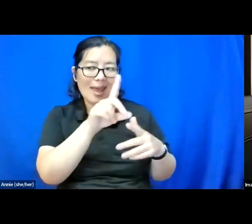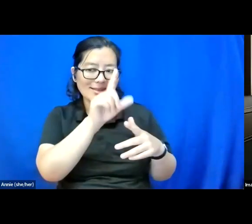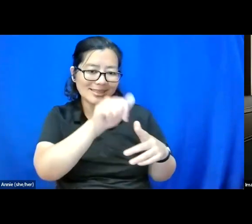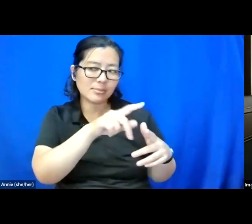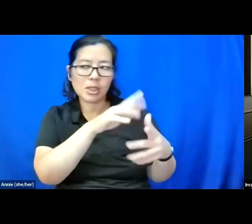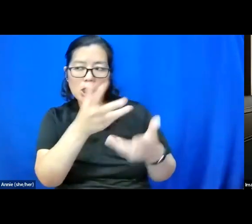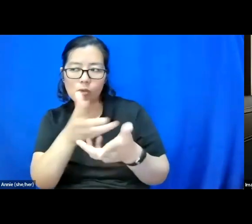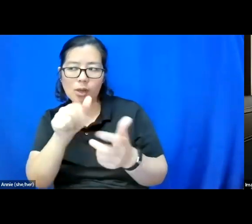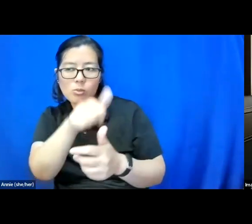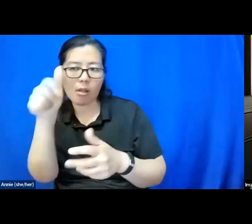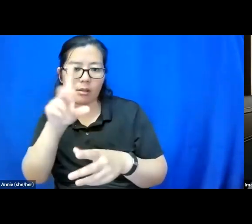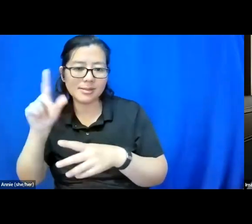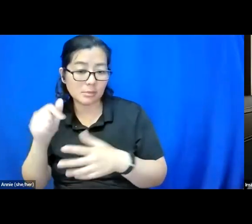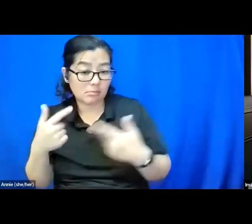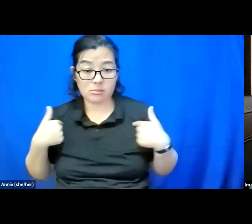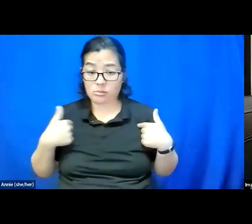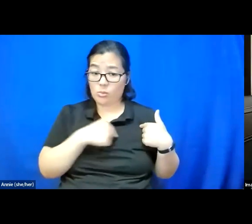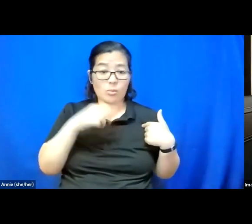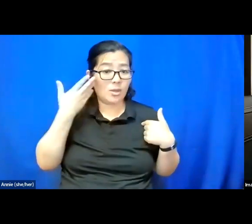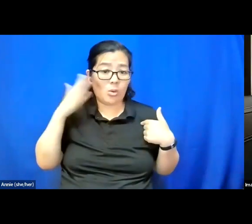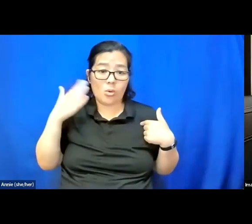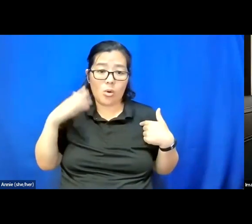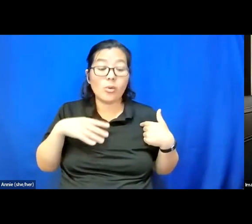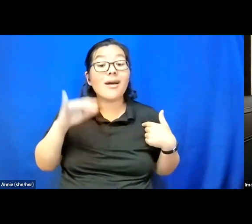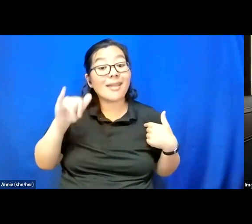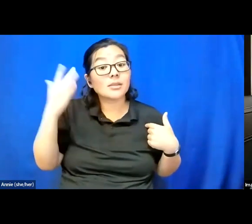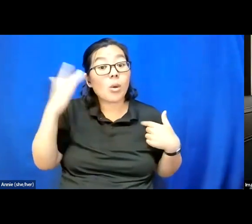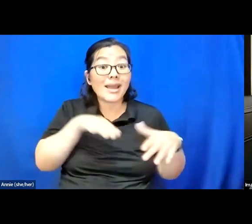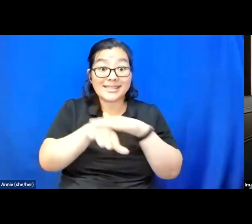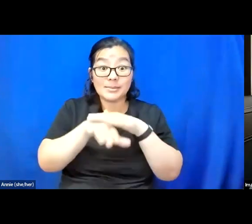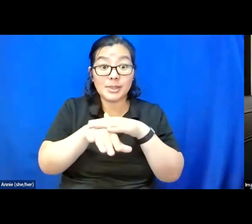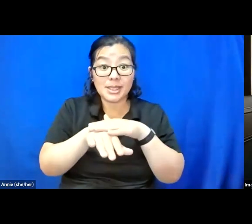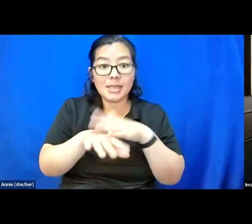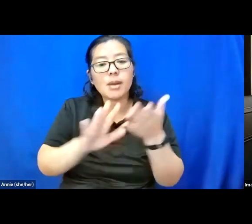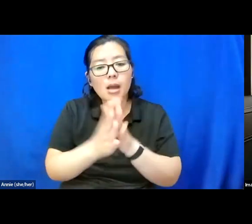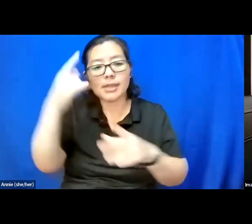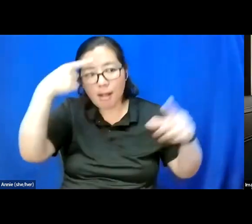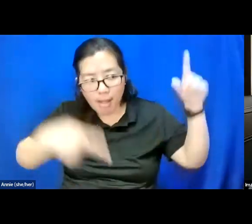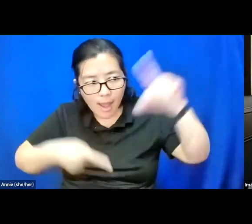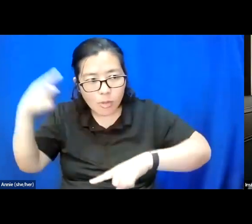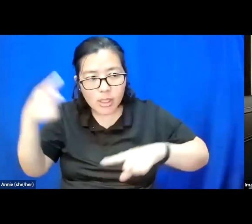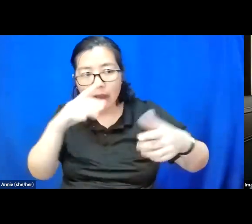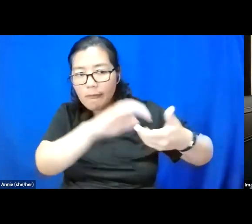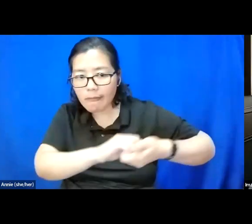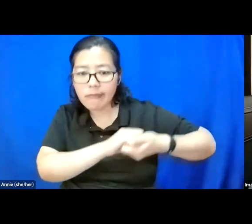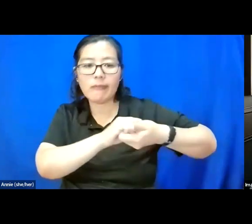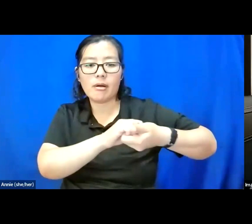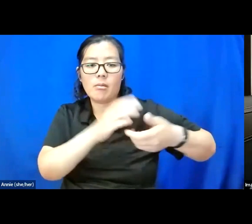We don't know. That's why accessibility is a collaborative process. Because if we want that understanding, if we want to build society for our community,